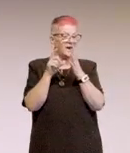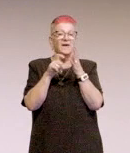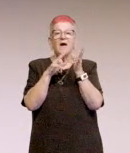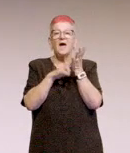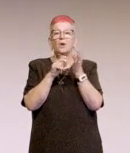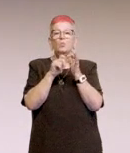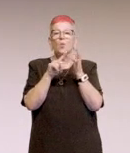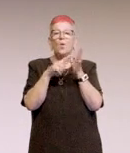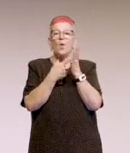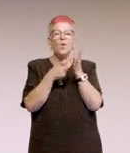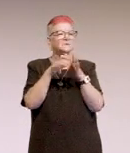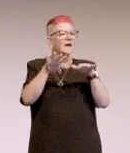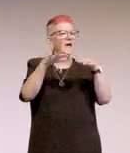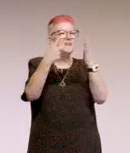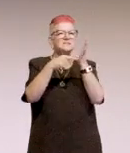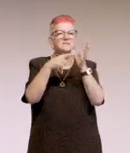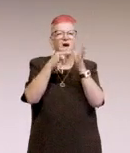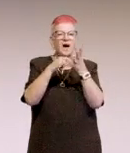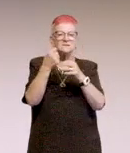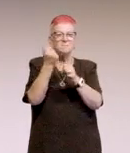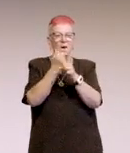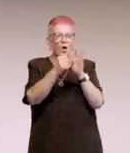like creating the logo, creating a banner,